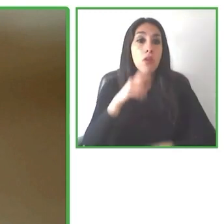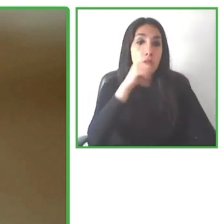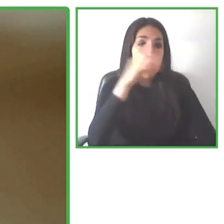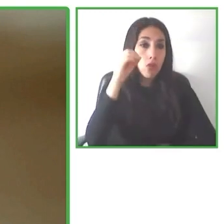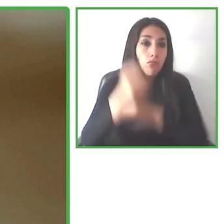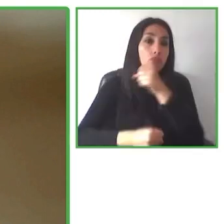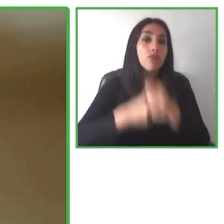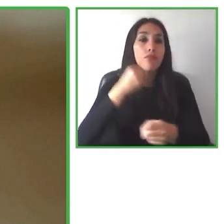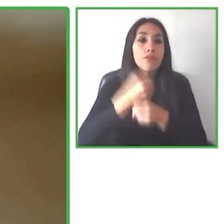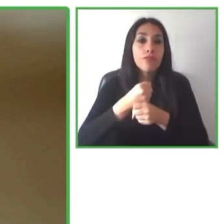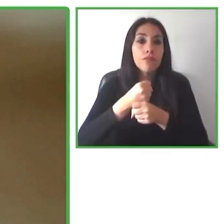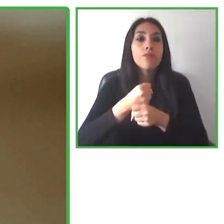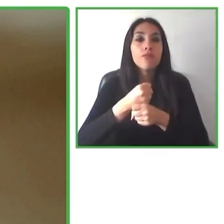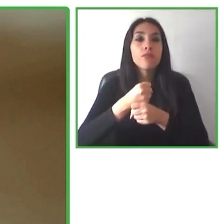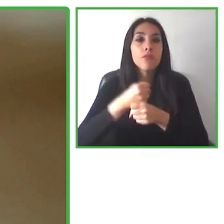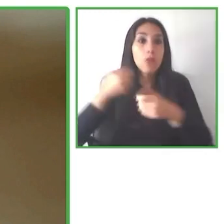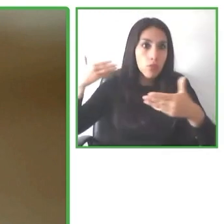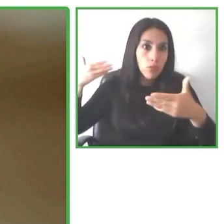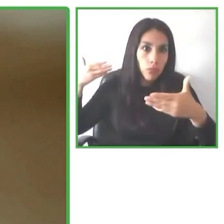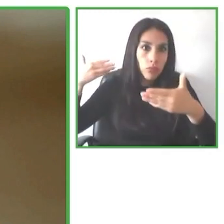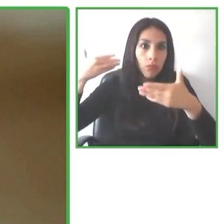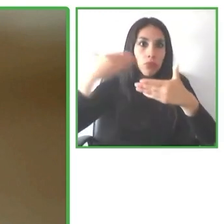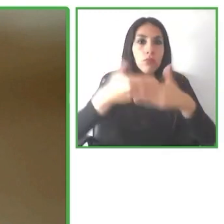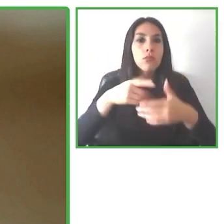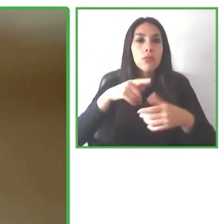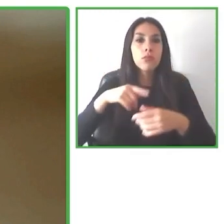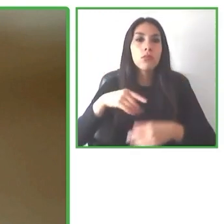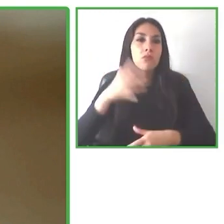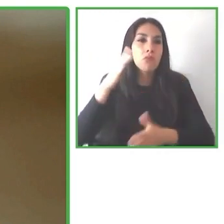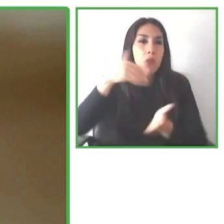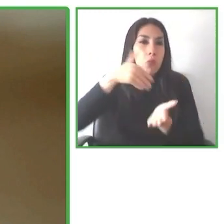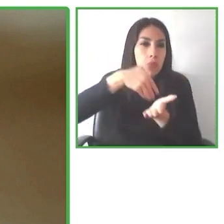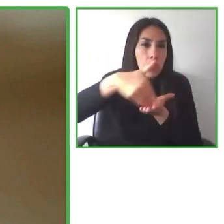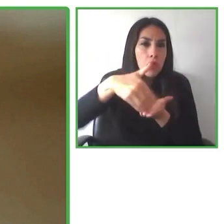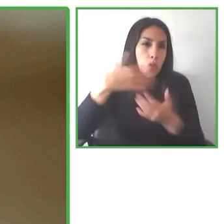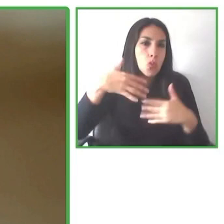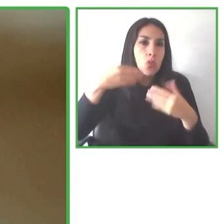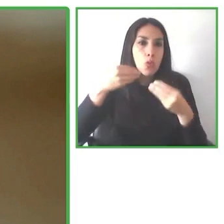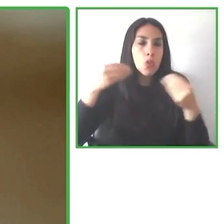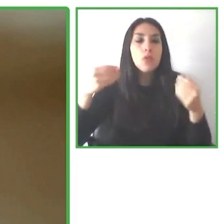And so we have a large number of reasons to work with in Spain every year.